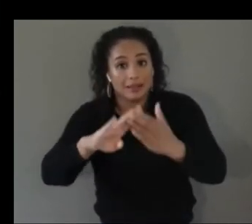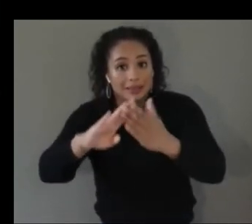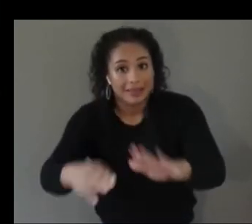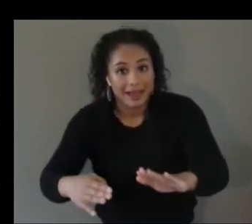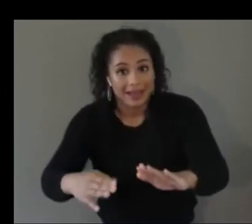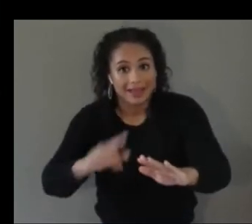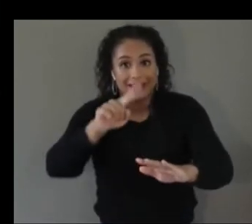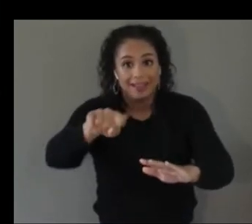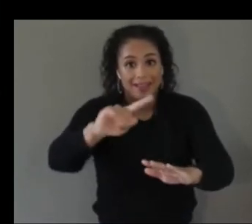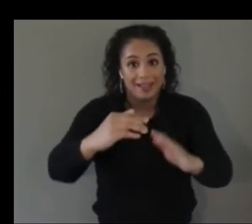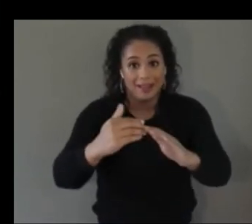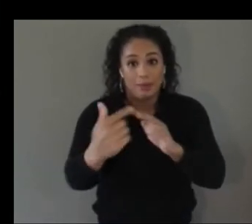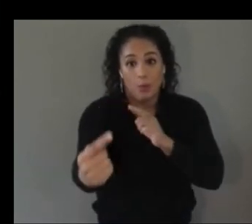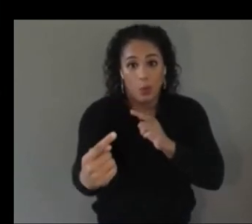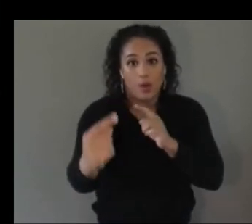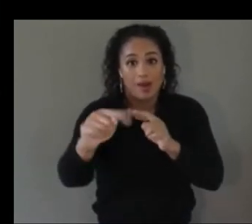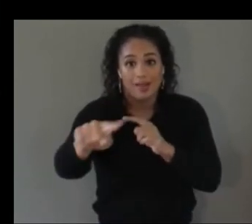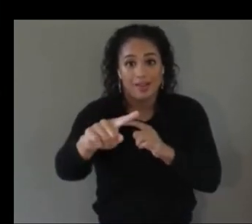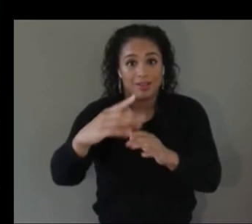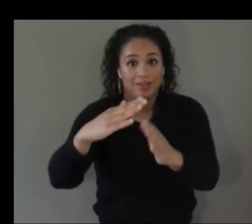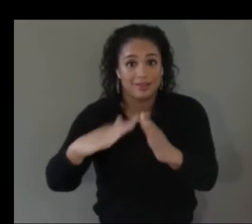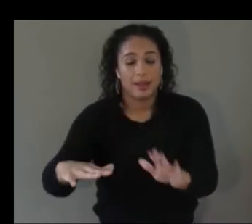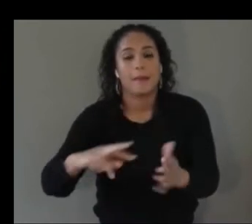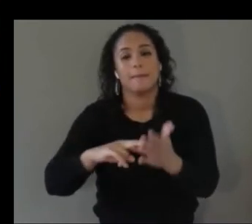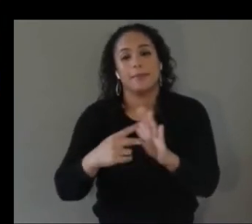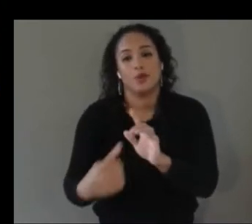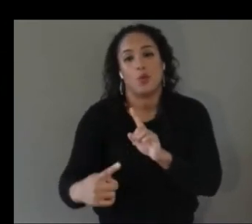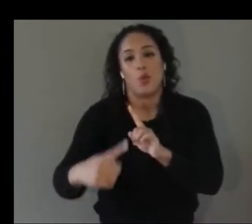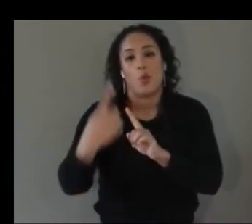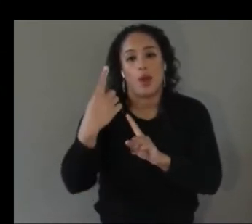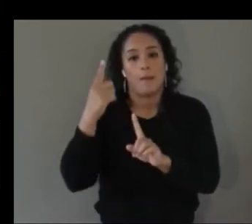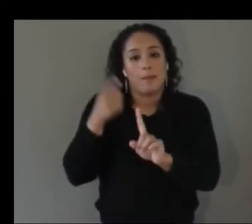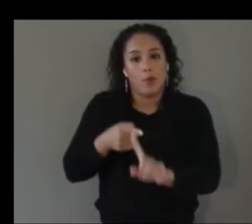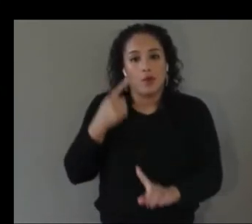so we ended up implementing a drill version of this game where balls were coming to the player